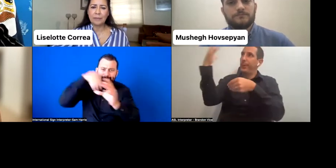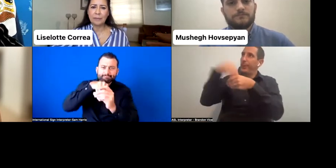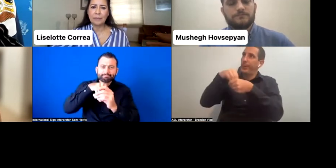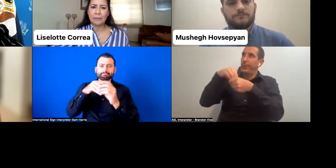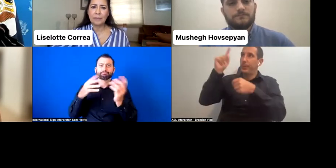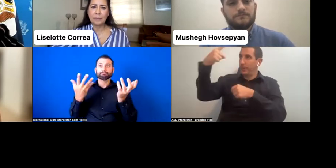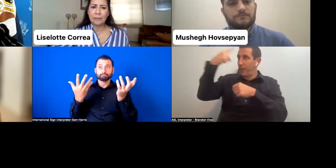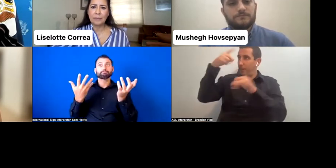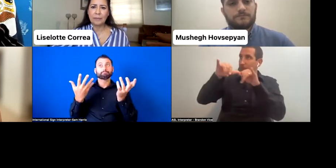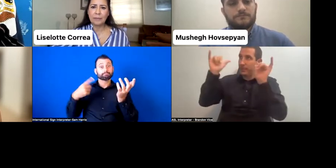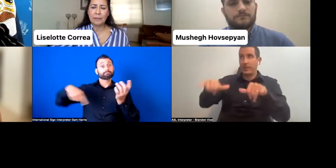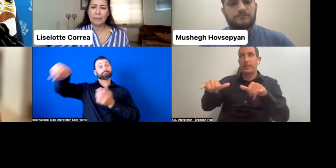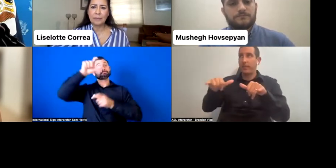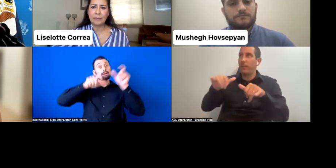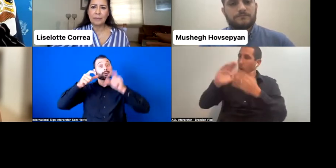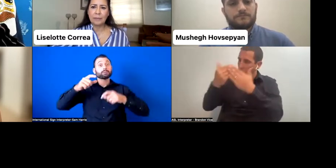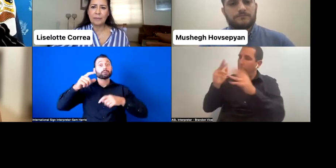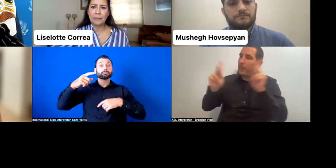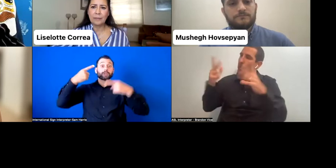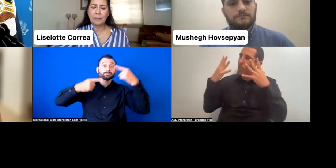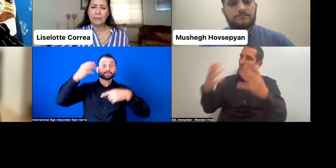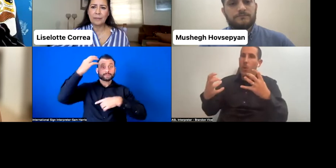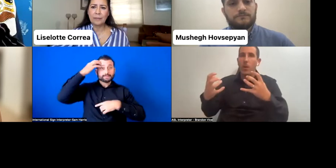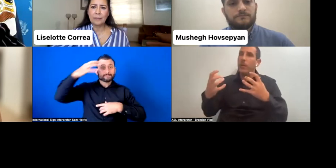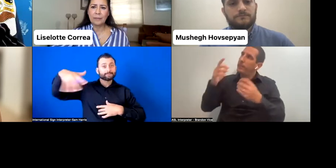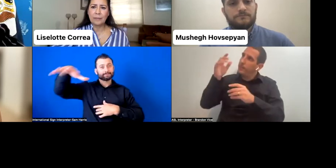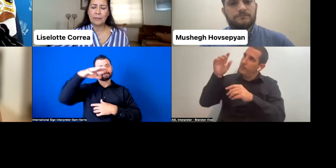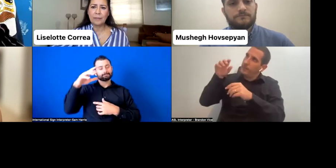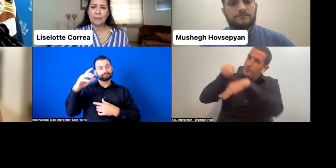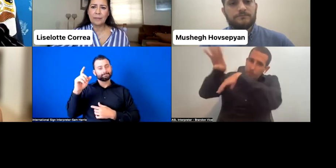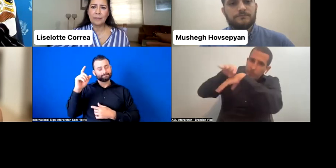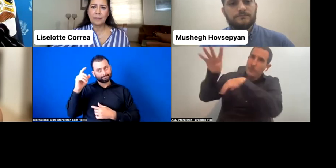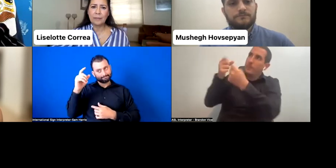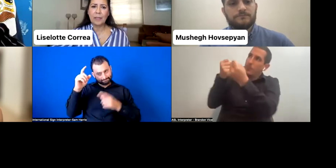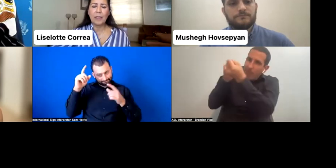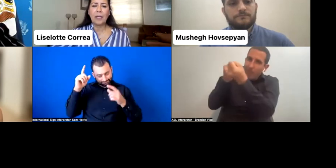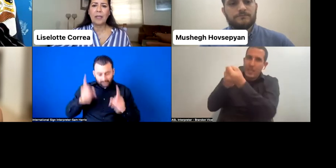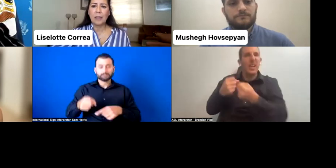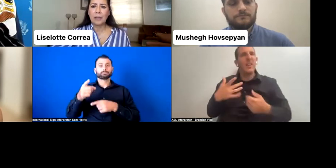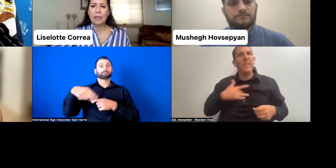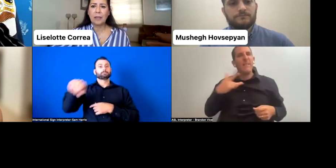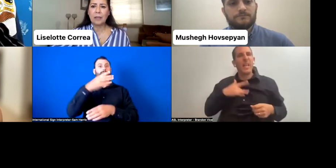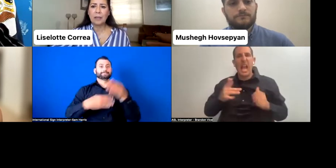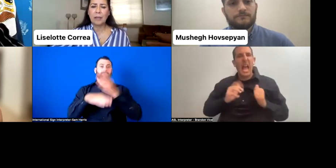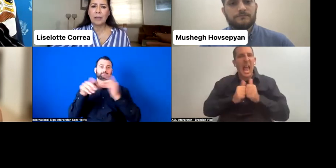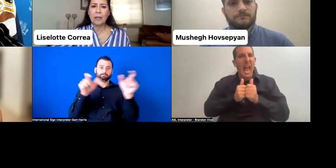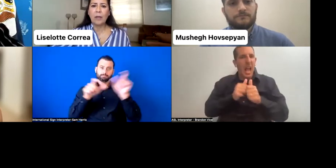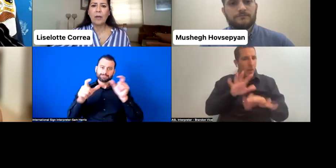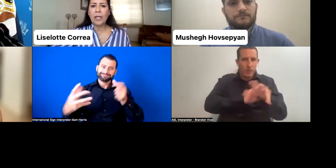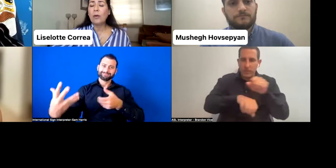What do you think it took for IME to really be able to push this forward? What-- where did the will come from? OK.